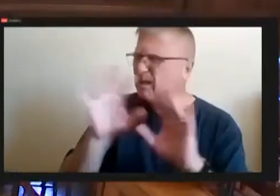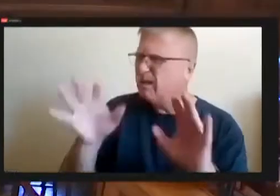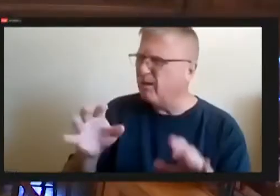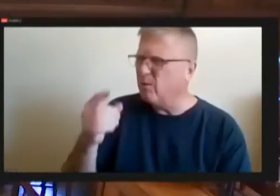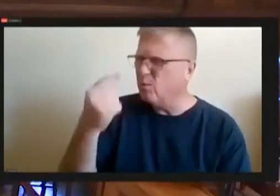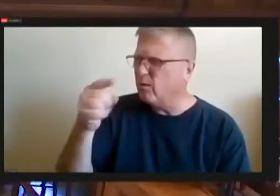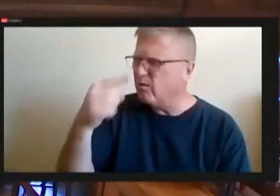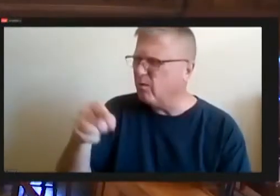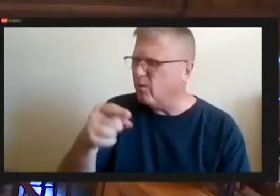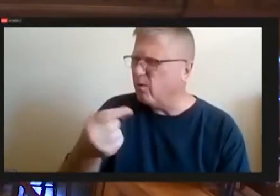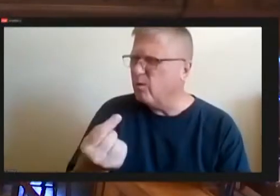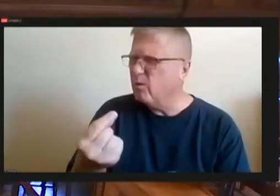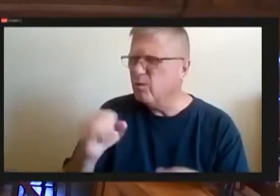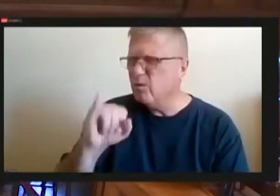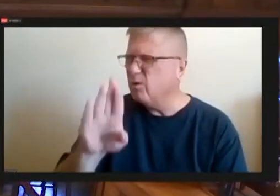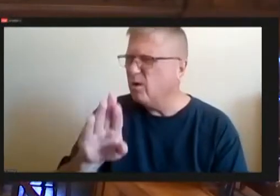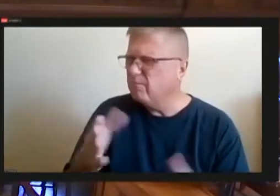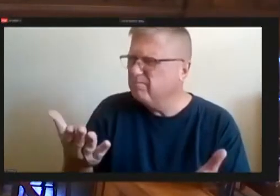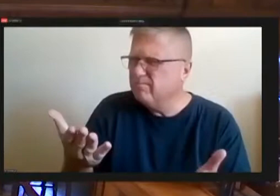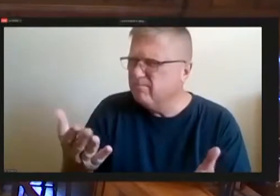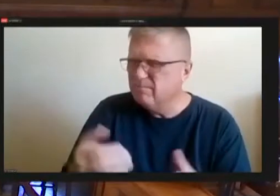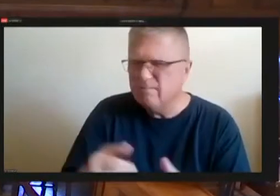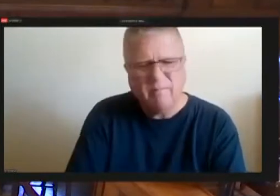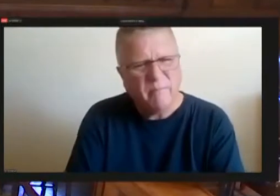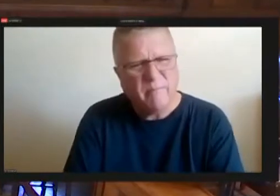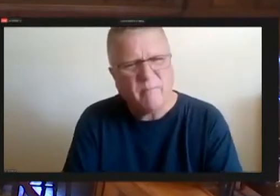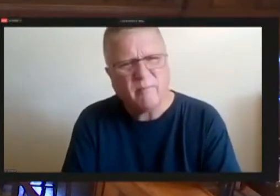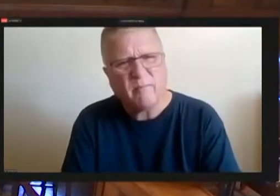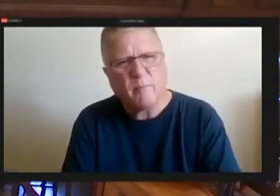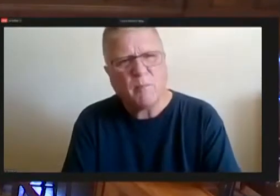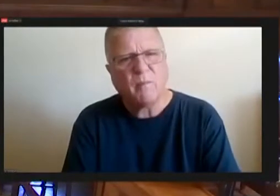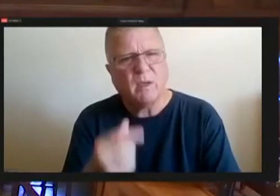Frankly, they would take over the office, I have talked